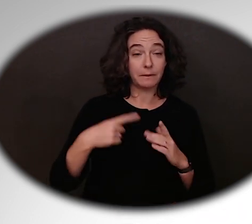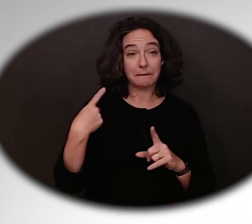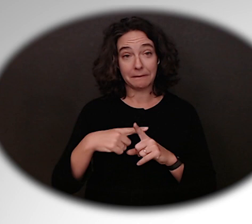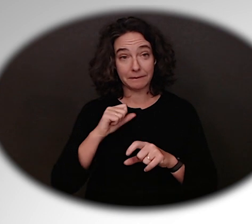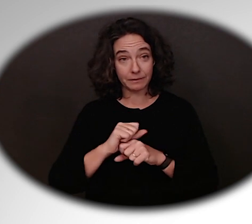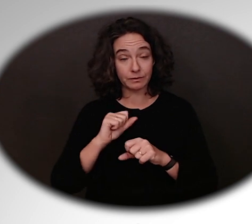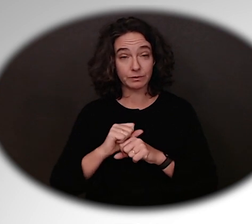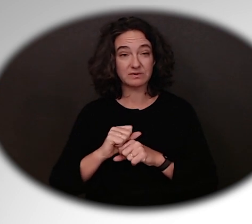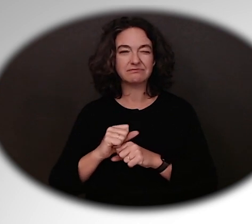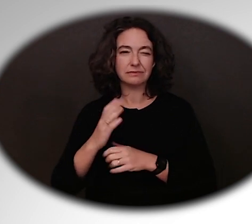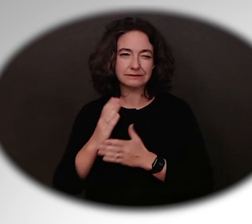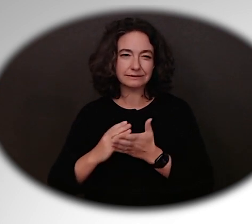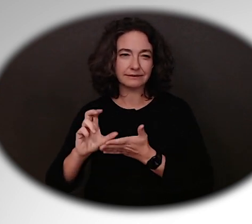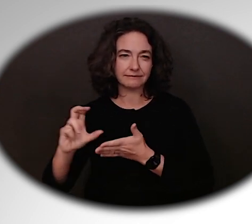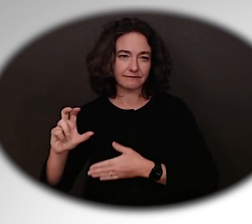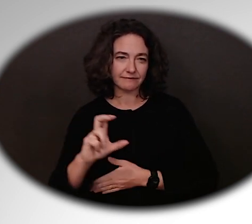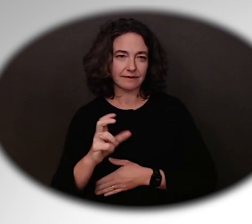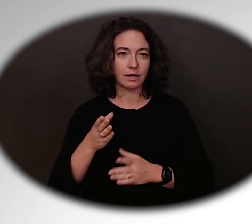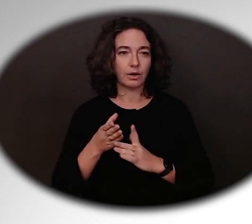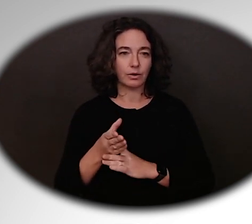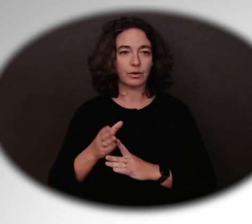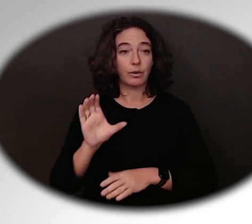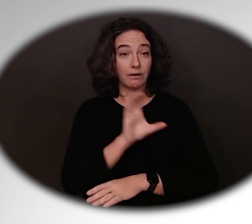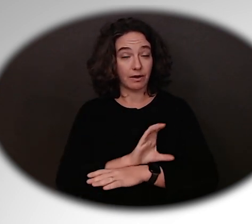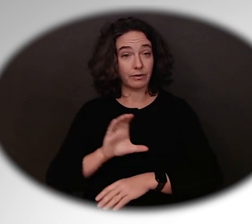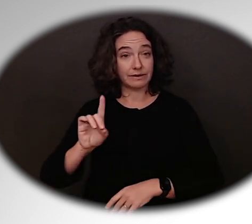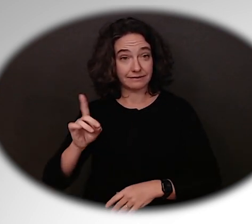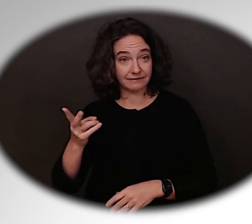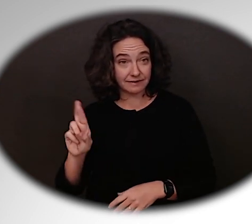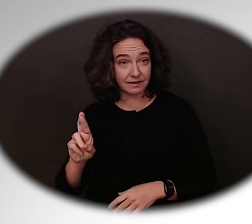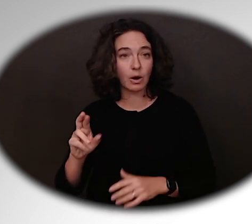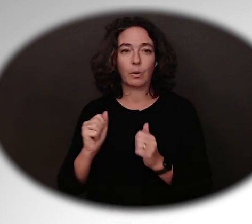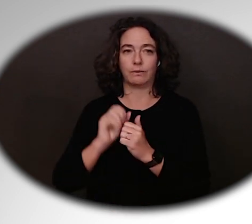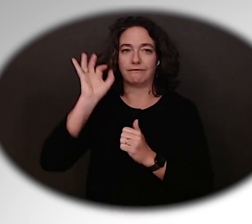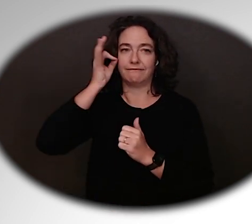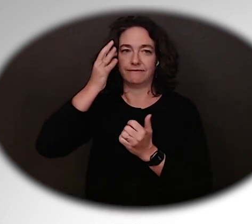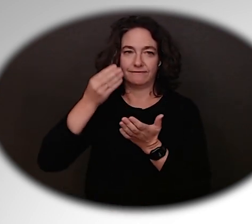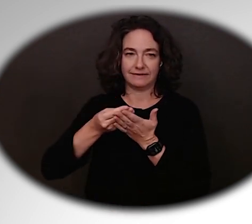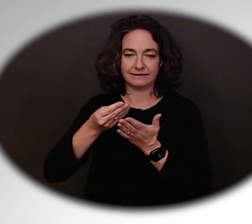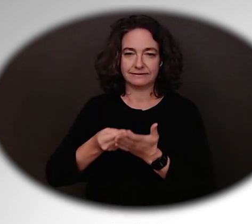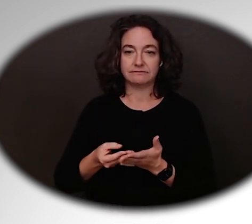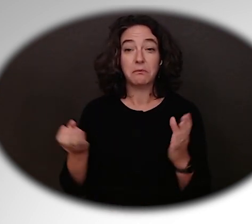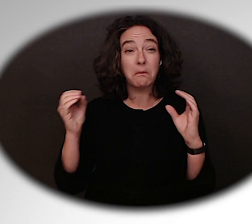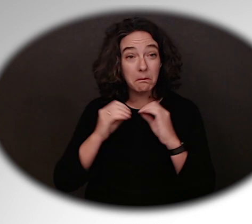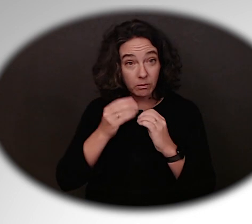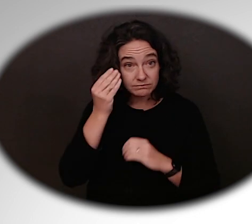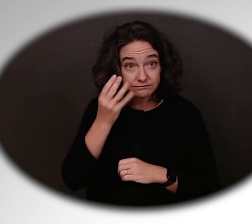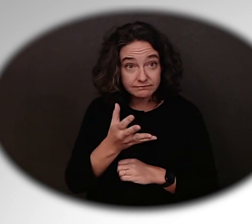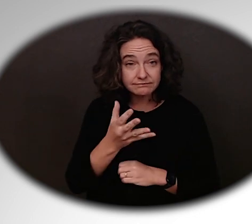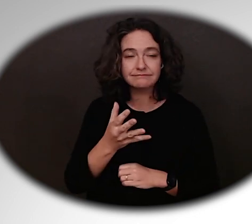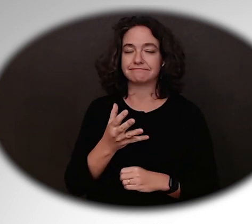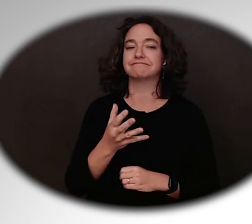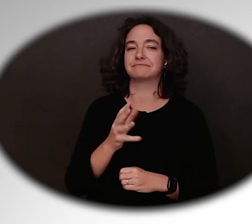Dot, Colorado.